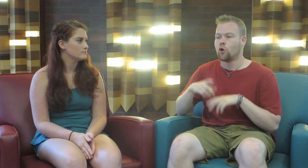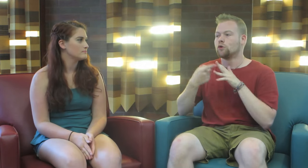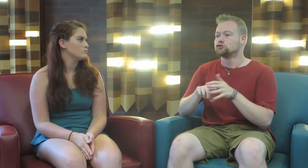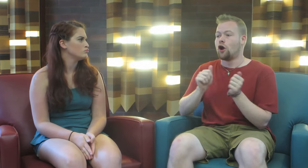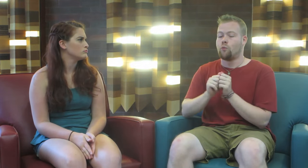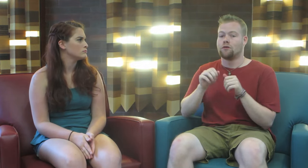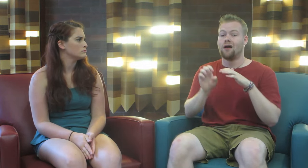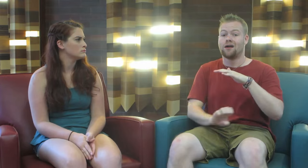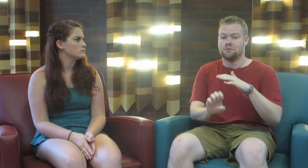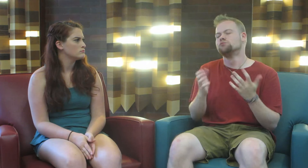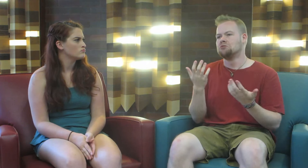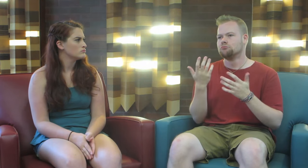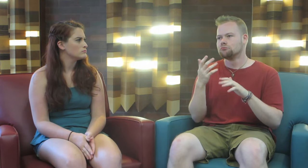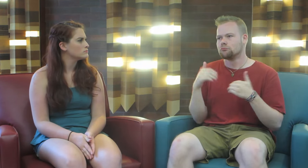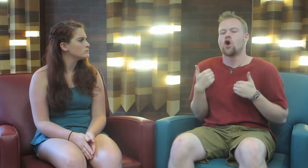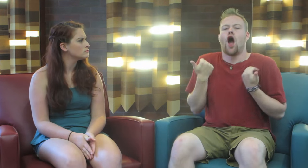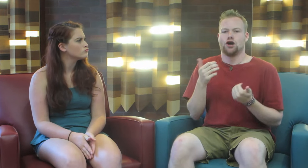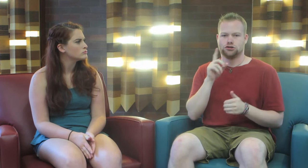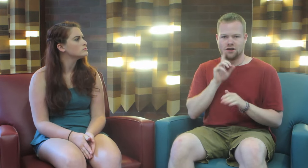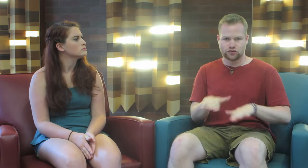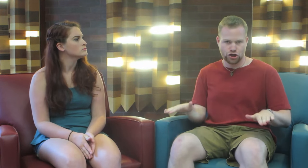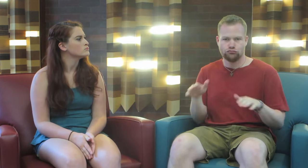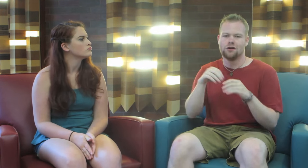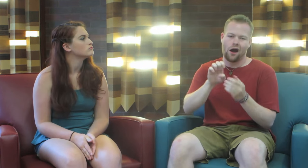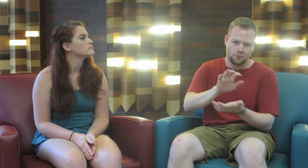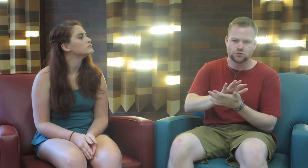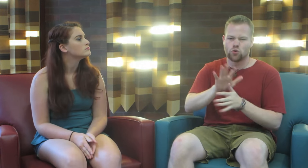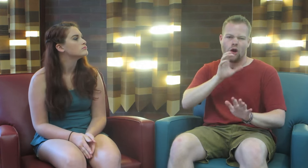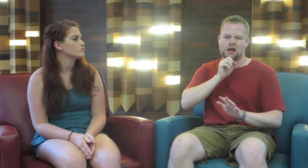We’ll start with elementary, well, younger deaf children at the elementary age.